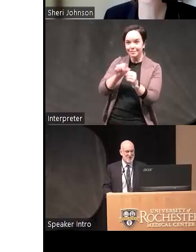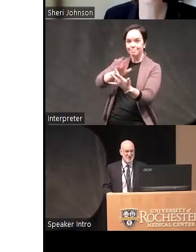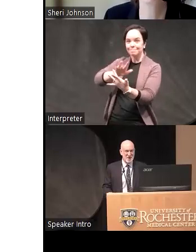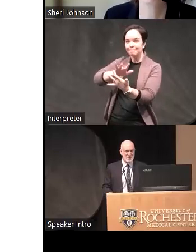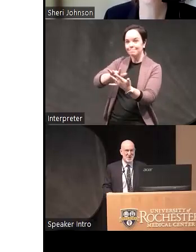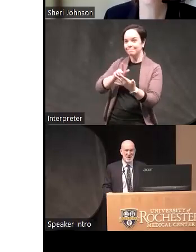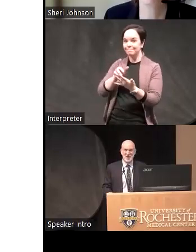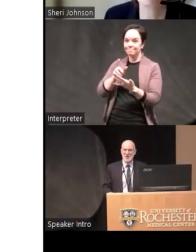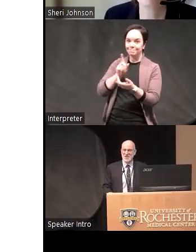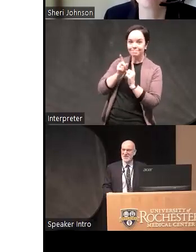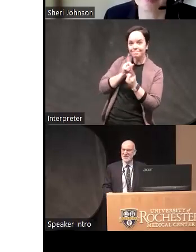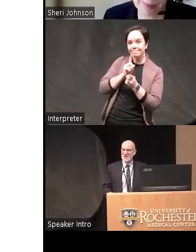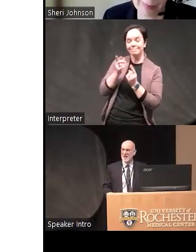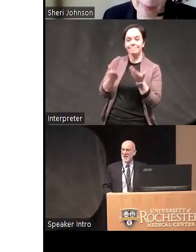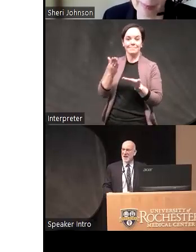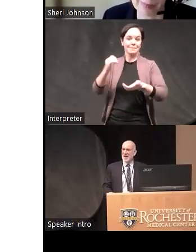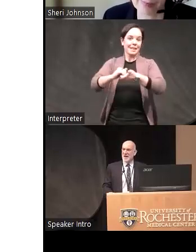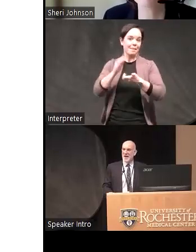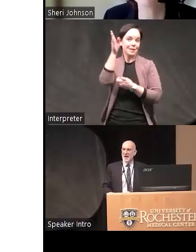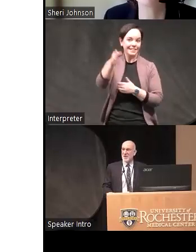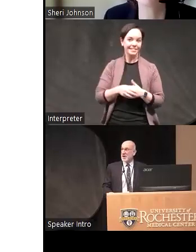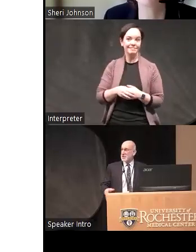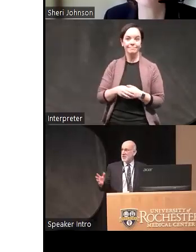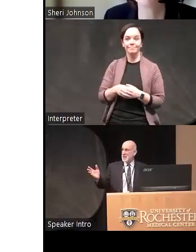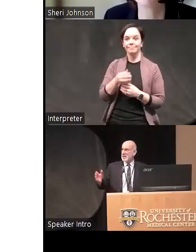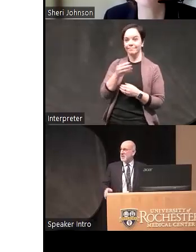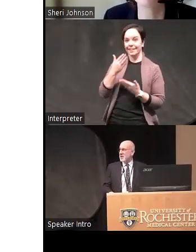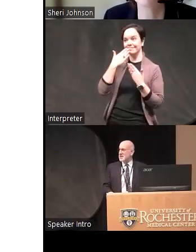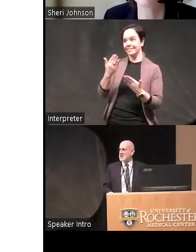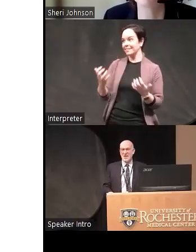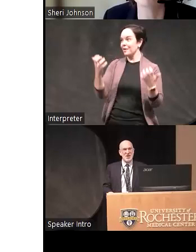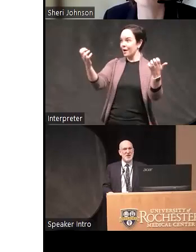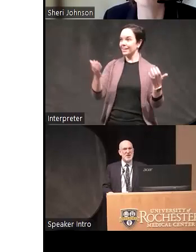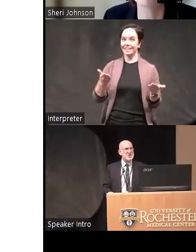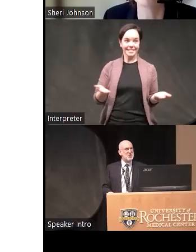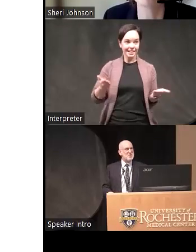um about possible collaborations and I want to also thank the audience here and on Zoom